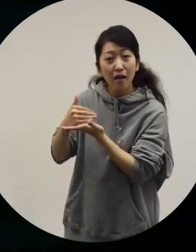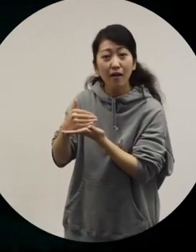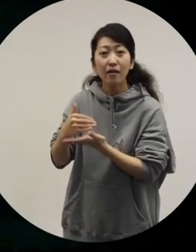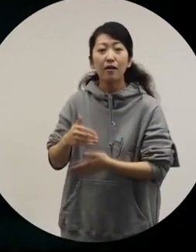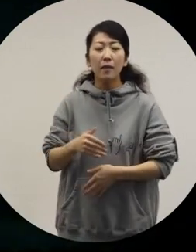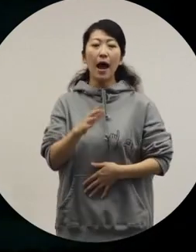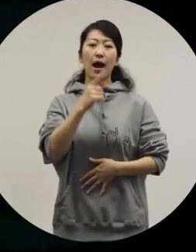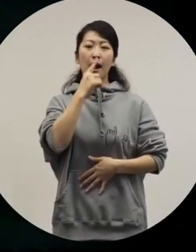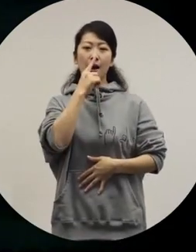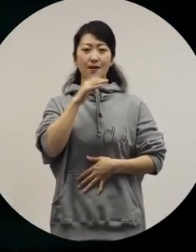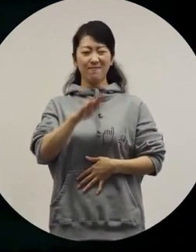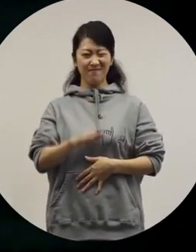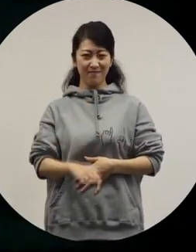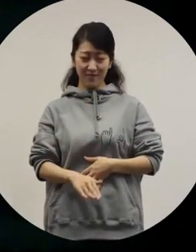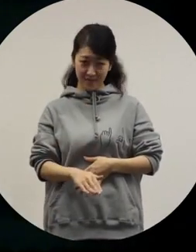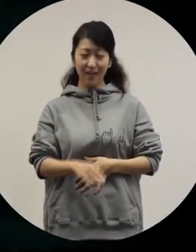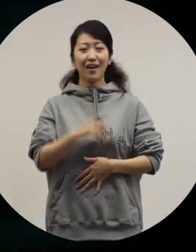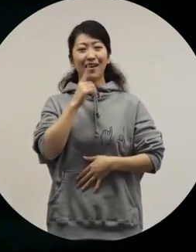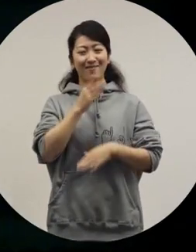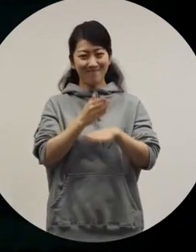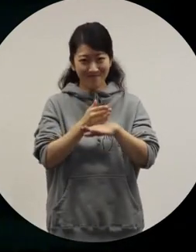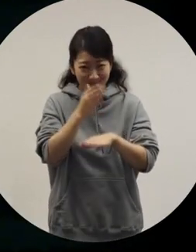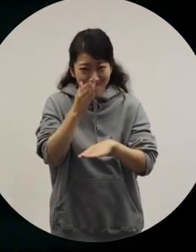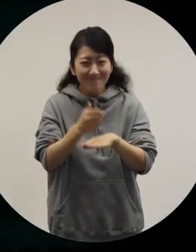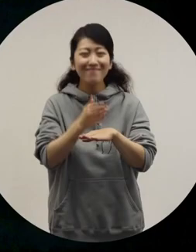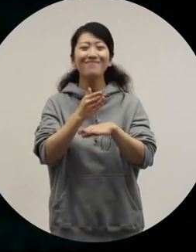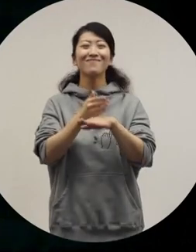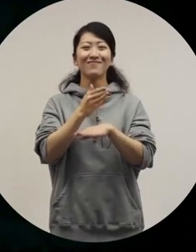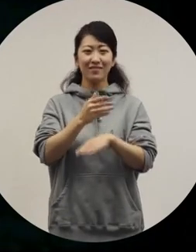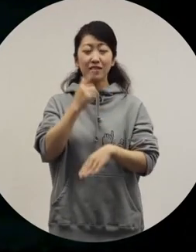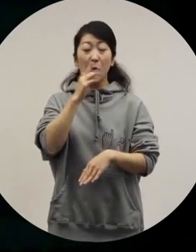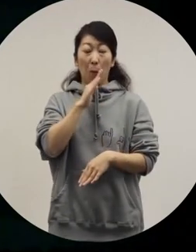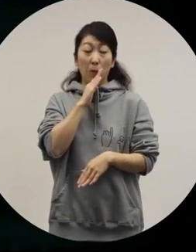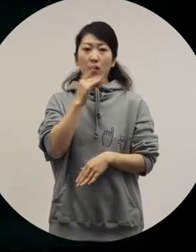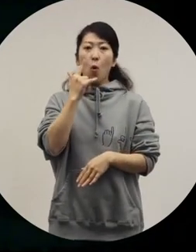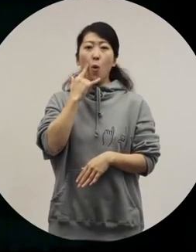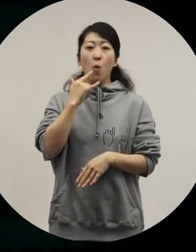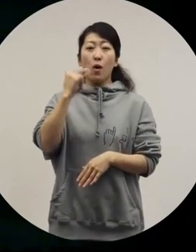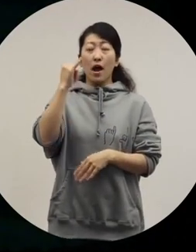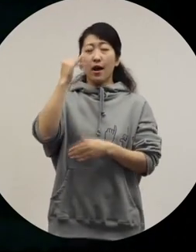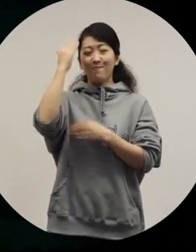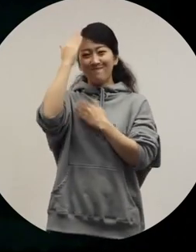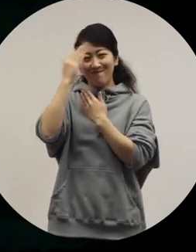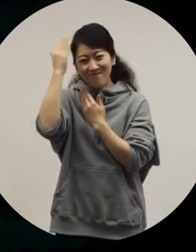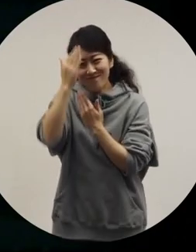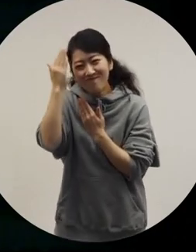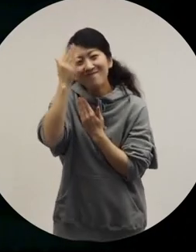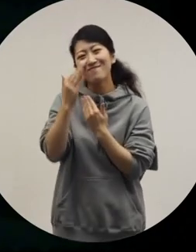Thankfully, since I was little, I have been loved so much by my parents.